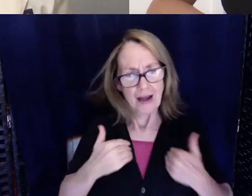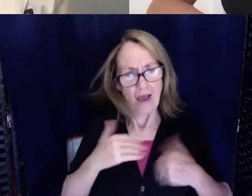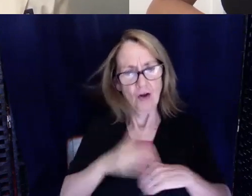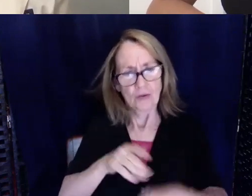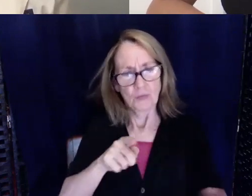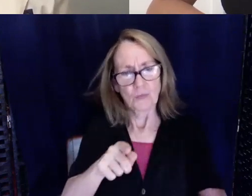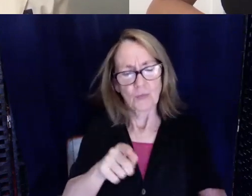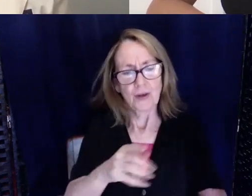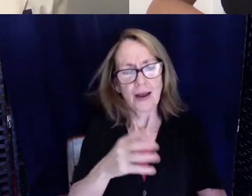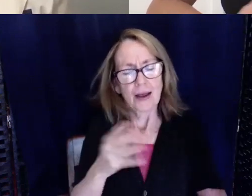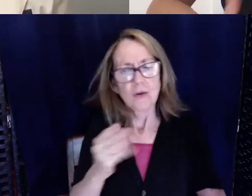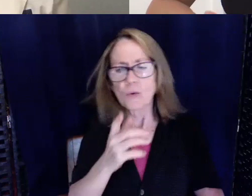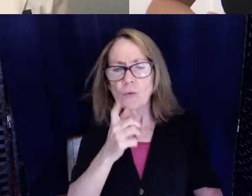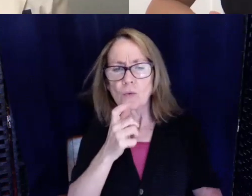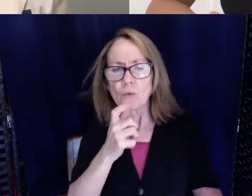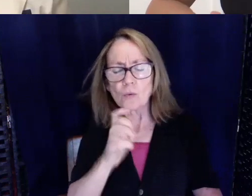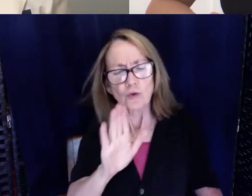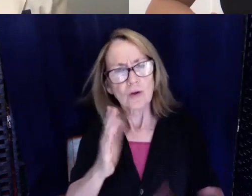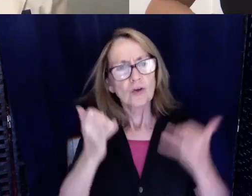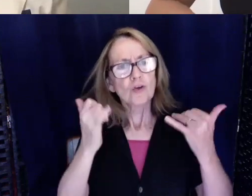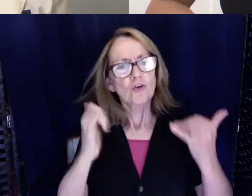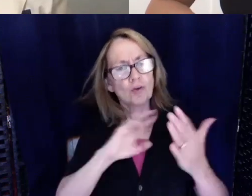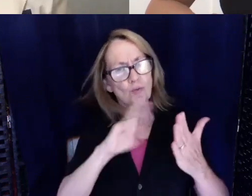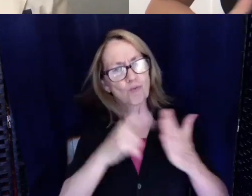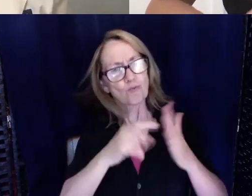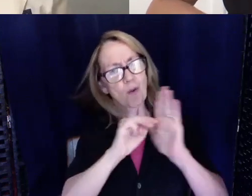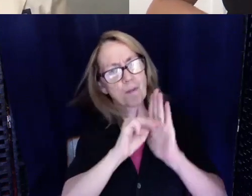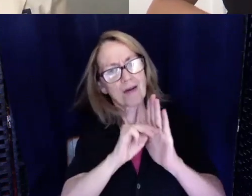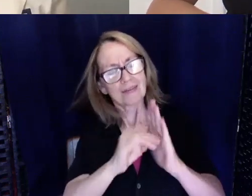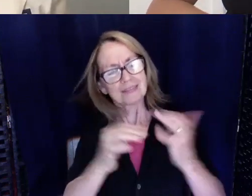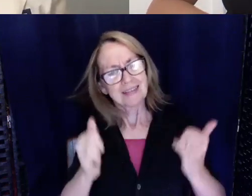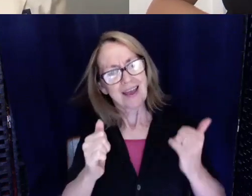And who are some of your current role models now?